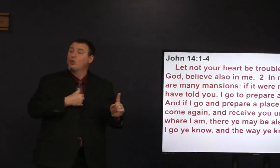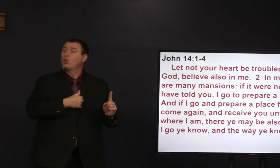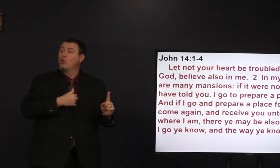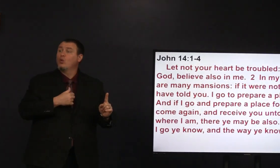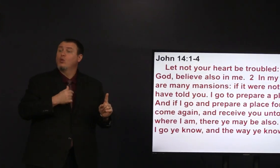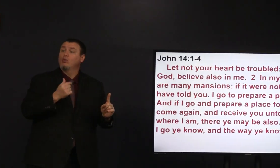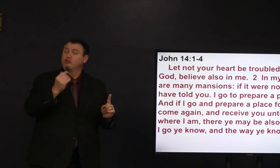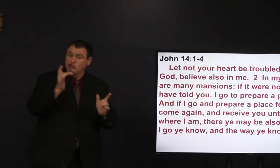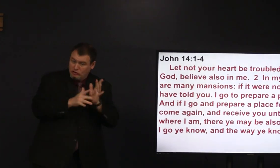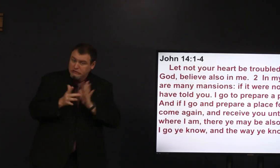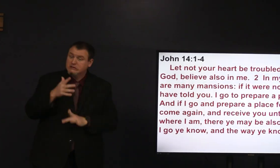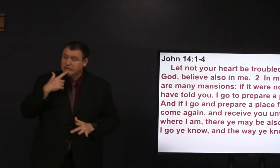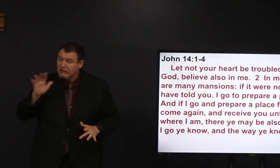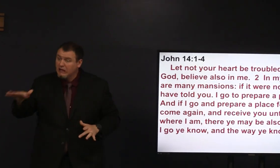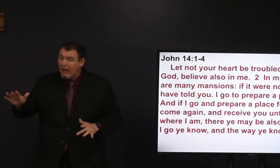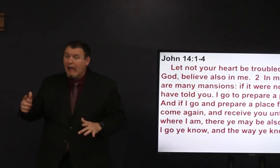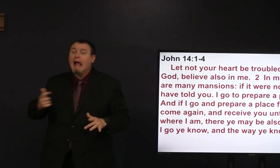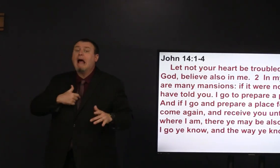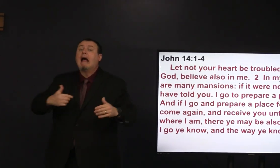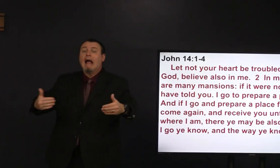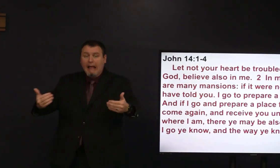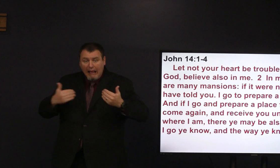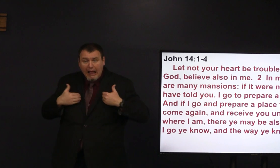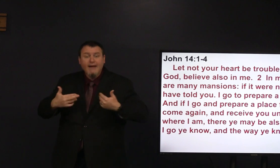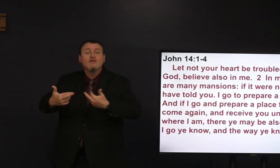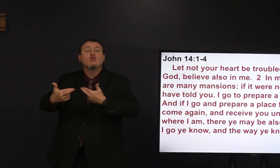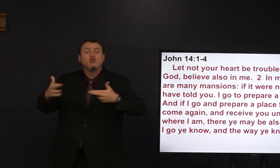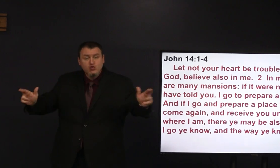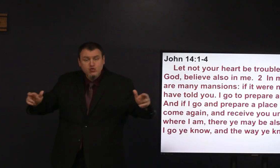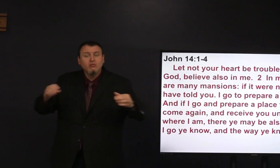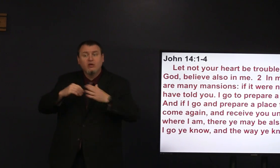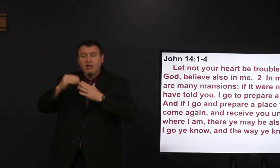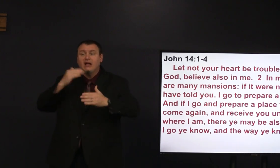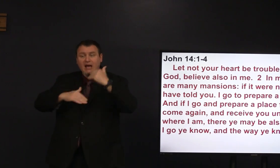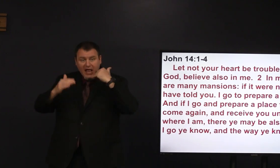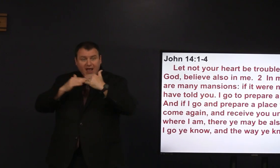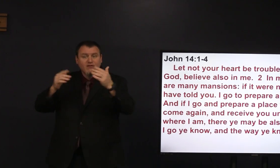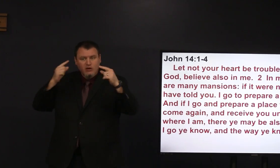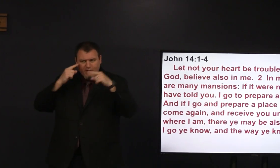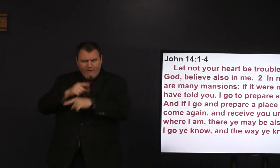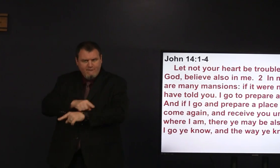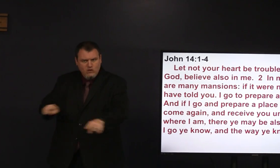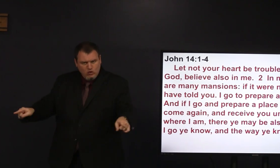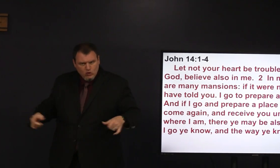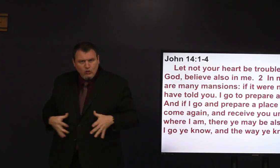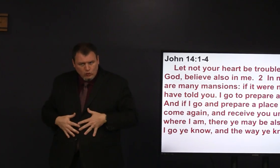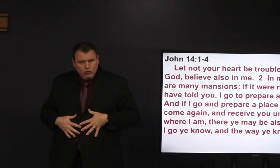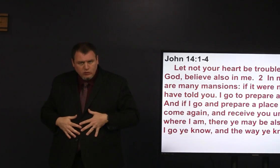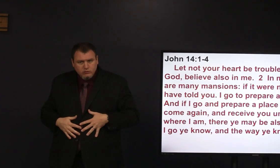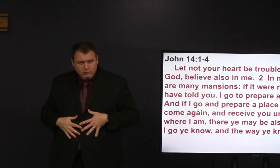but the point is Jesus says I have rooms in my father's house for you